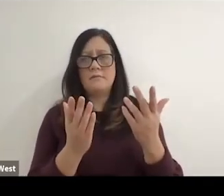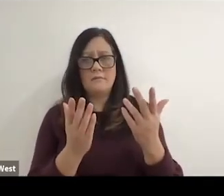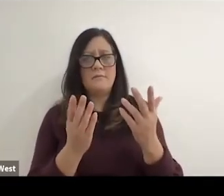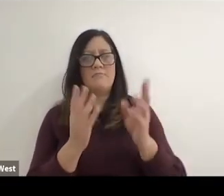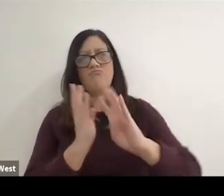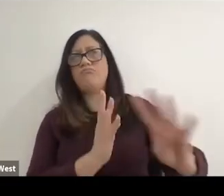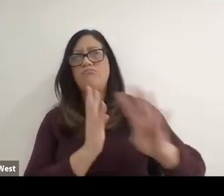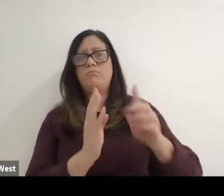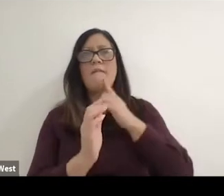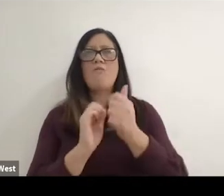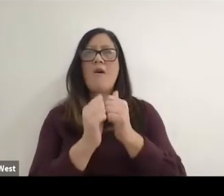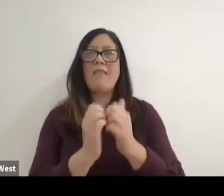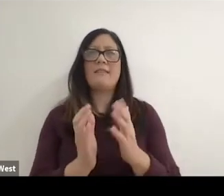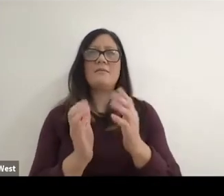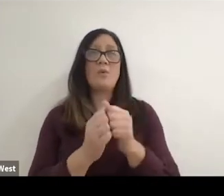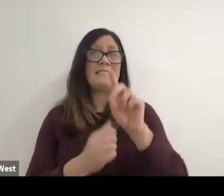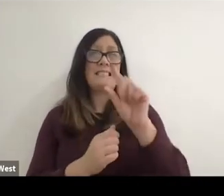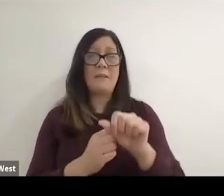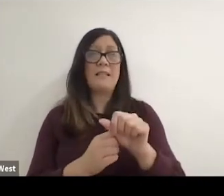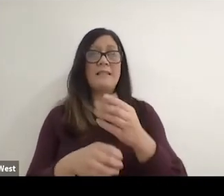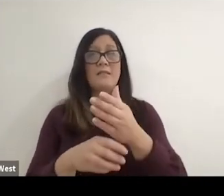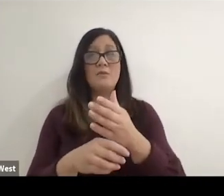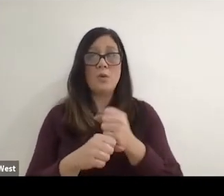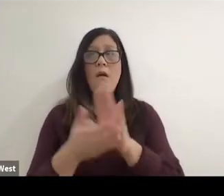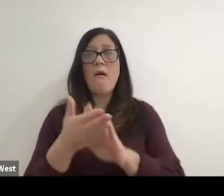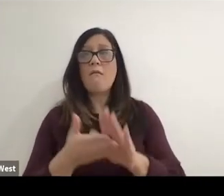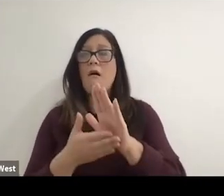athletes with disabilities go to. Both get their education and their